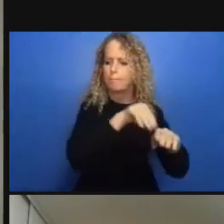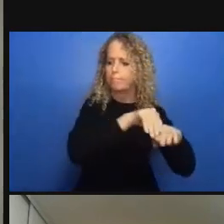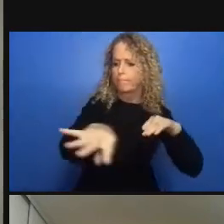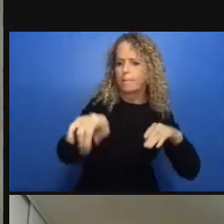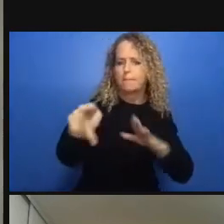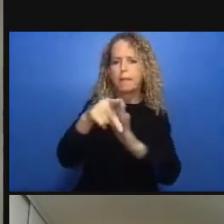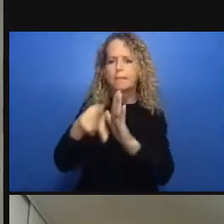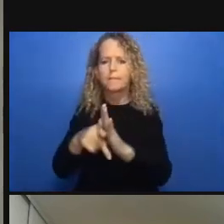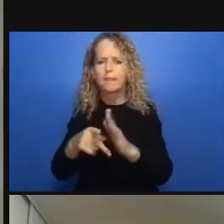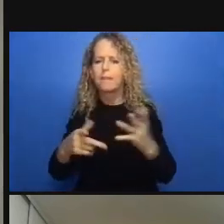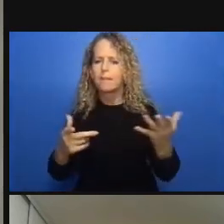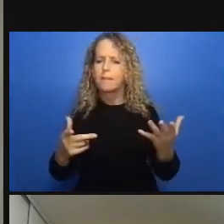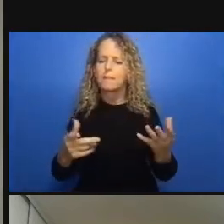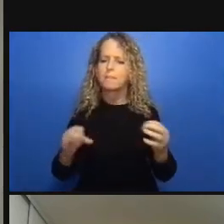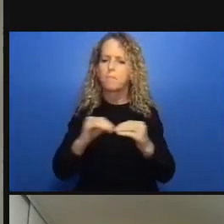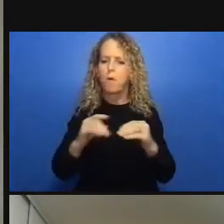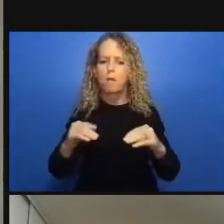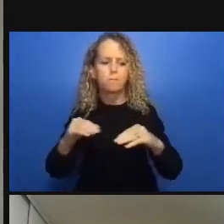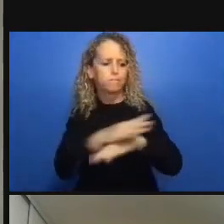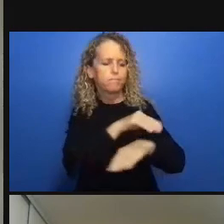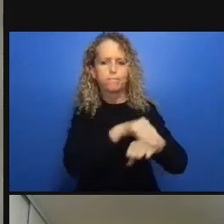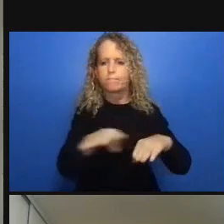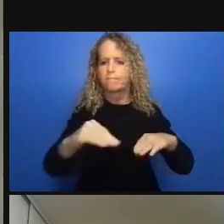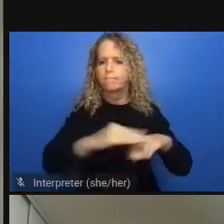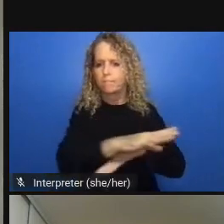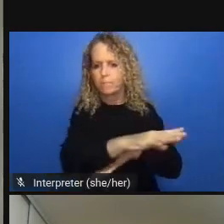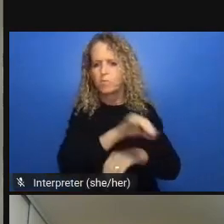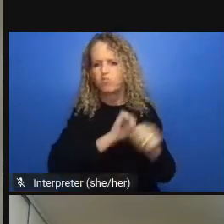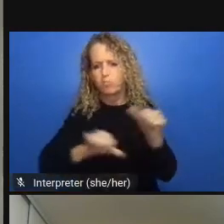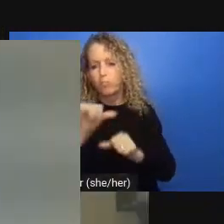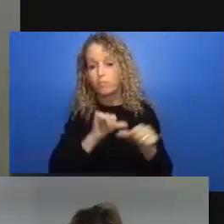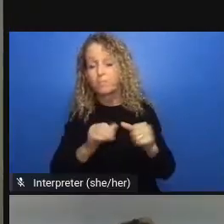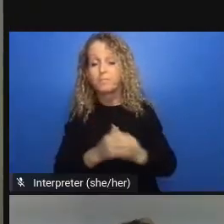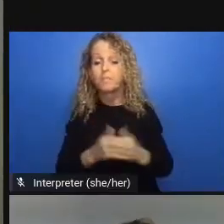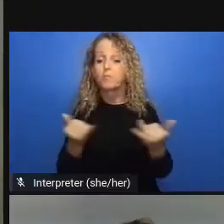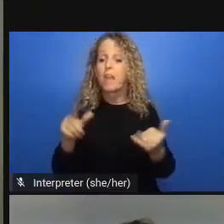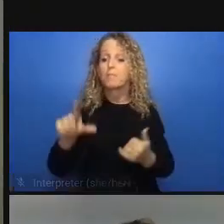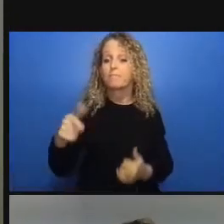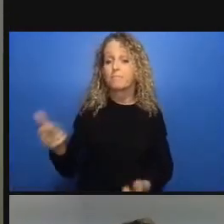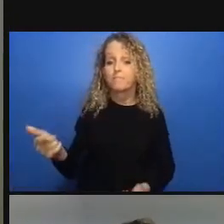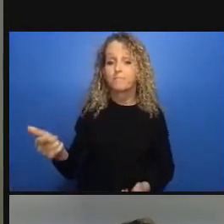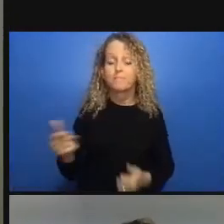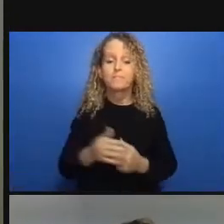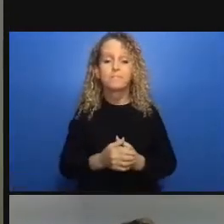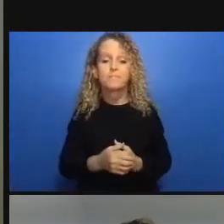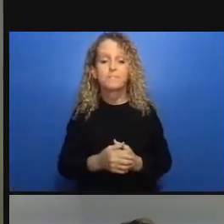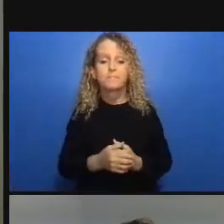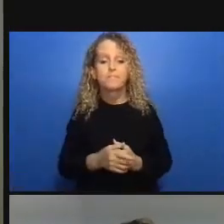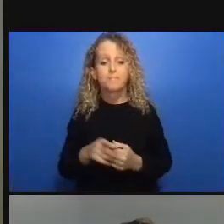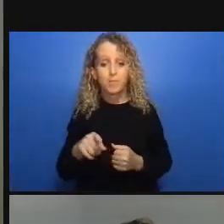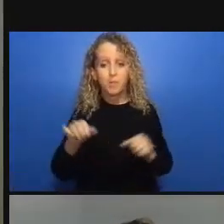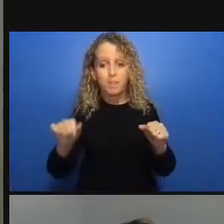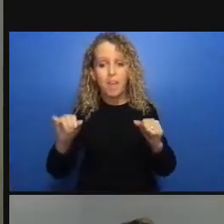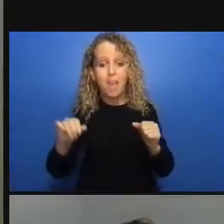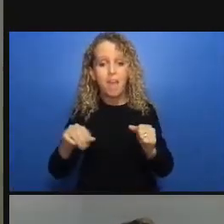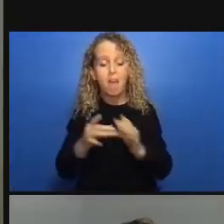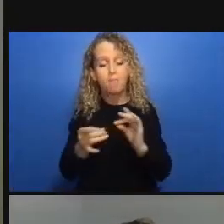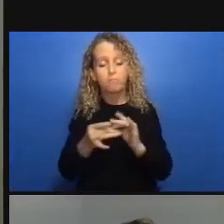in solving some of the some of the inequalities that exist and I think that the serb has been you